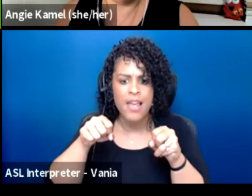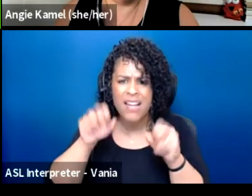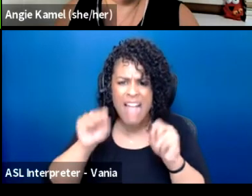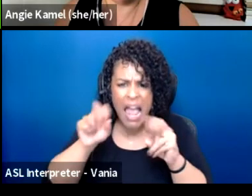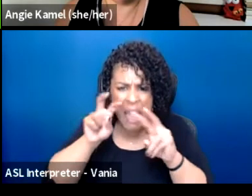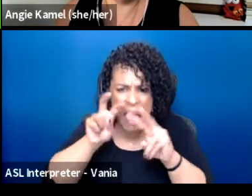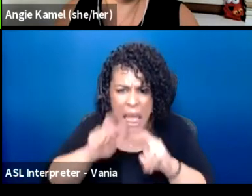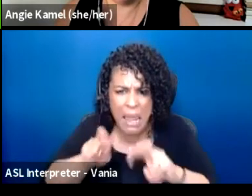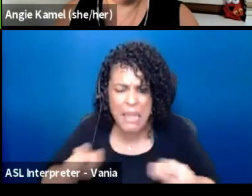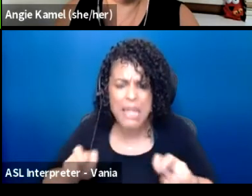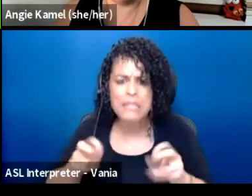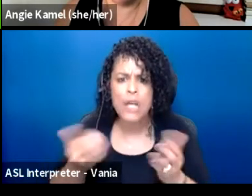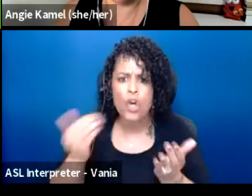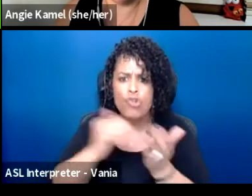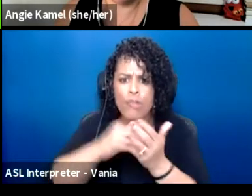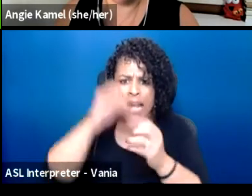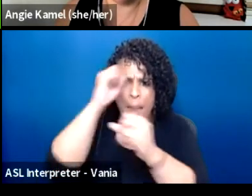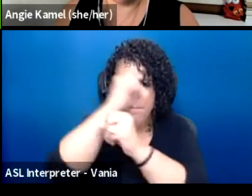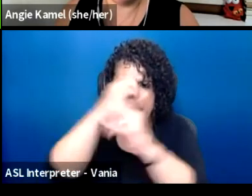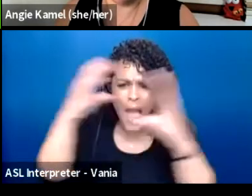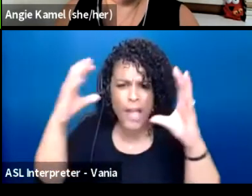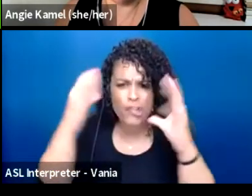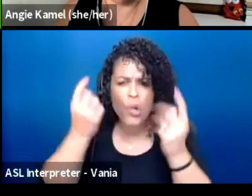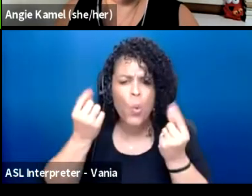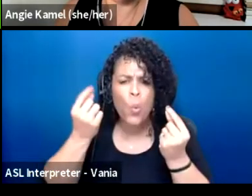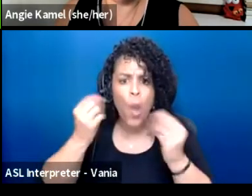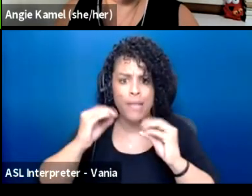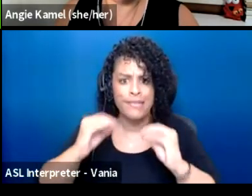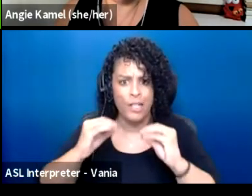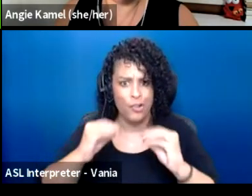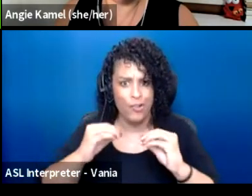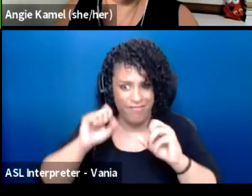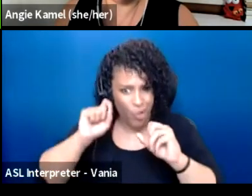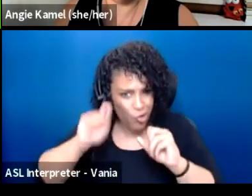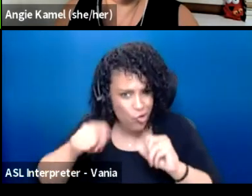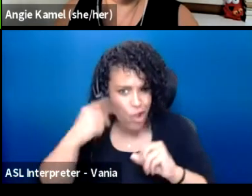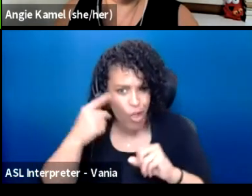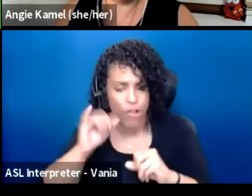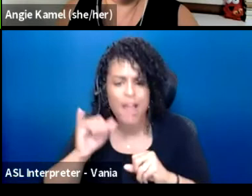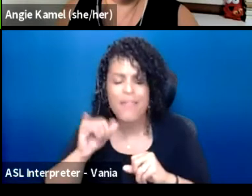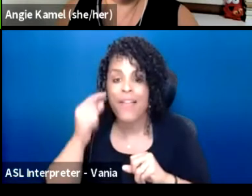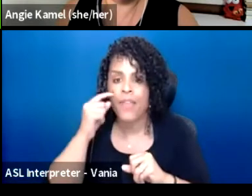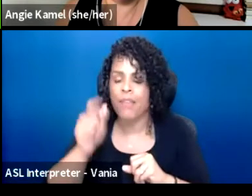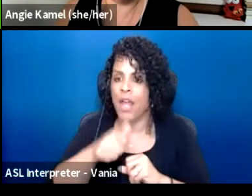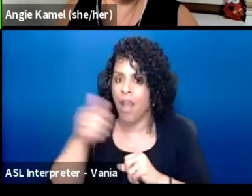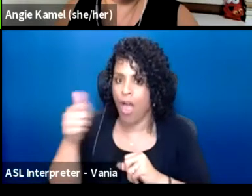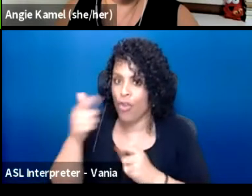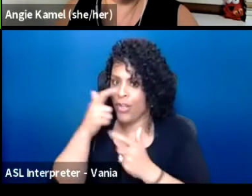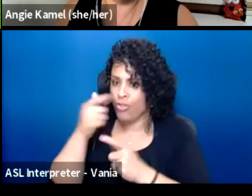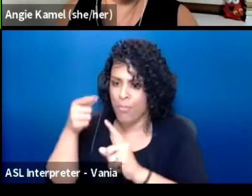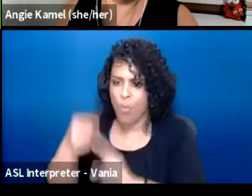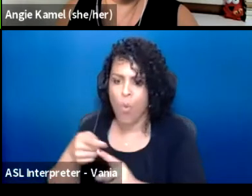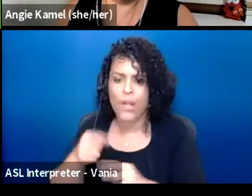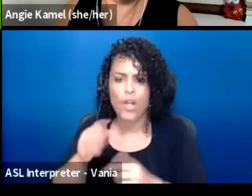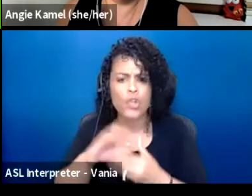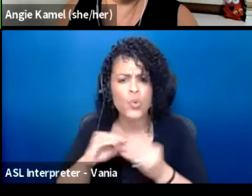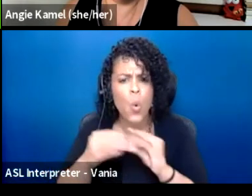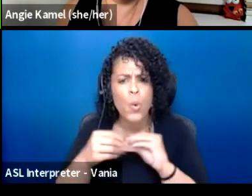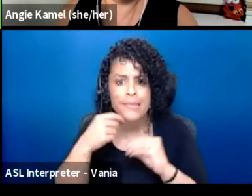and re-imagine, again, what teaching should look like. And I think another really interesting point of what storytelling can do is I think